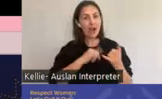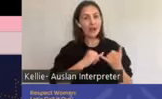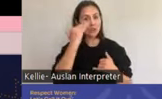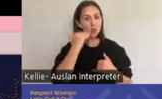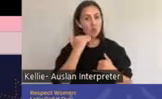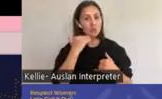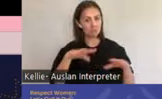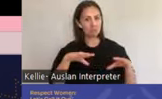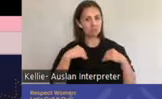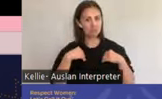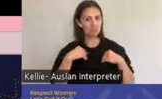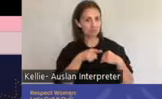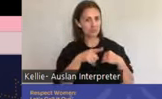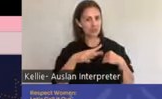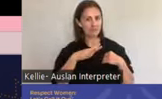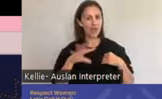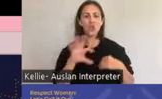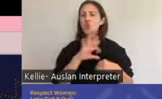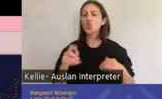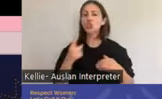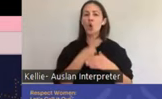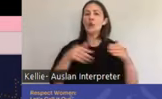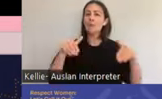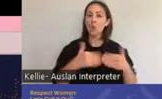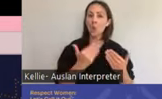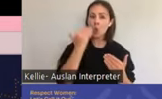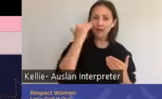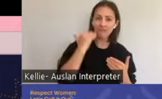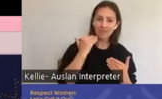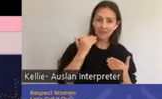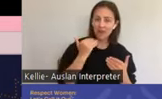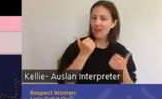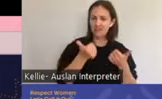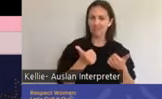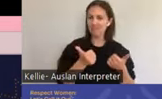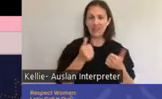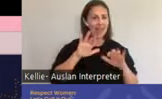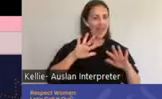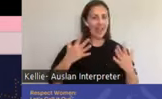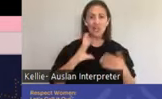reproductive health advocacy also extends to include include all transgender, non-binary and